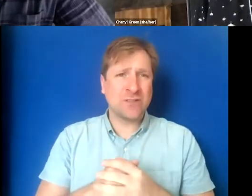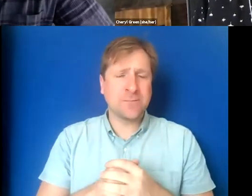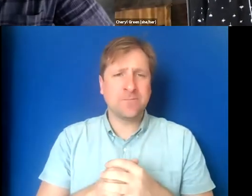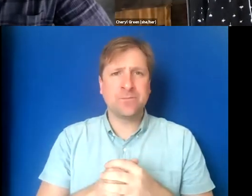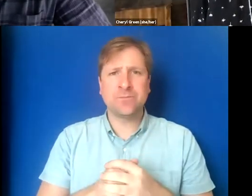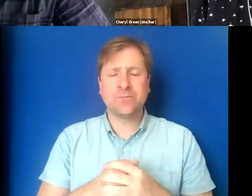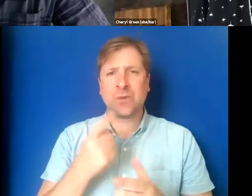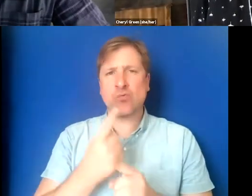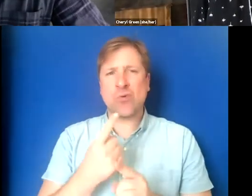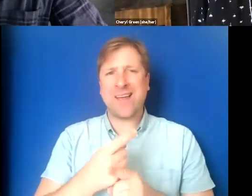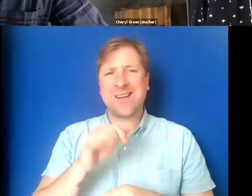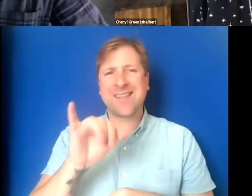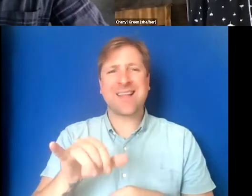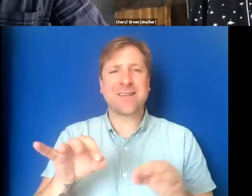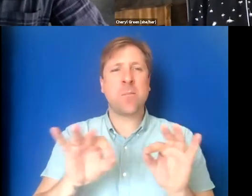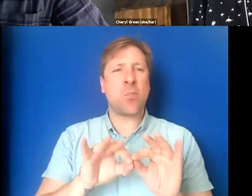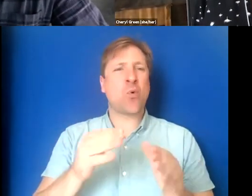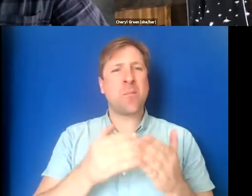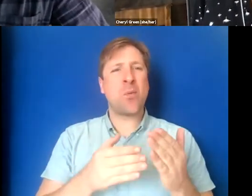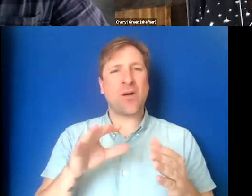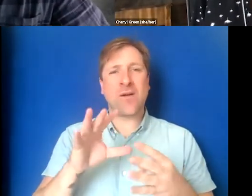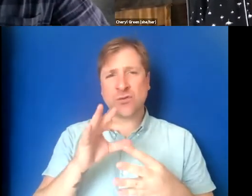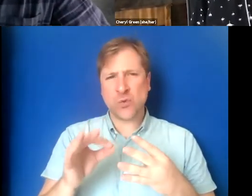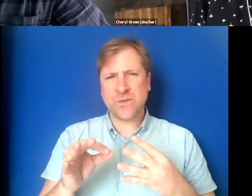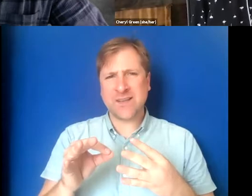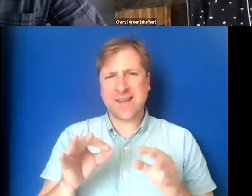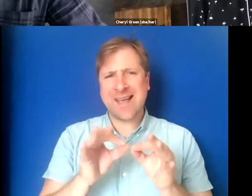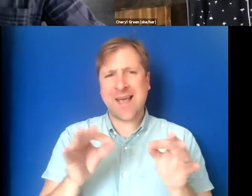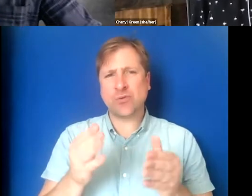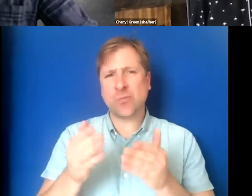Right? That's going to be an important part of choosing a caption provider